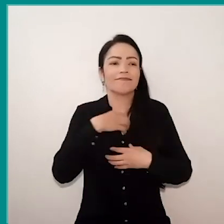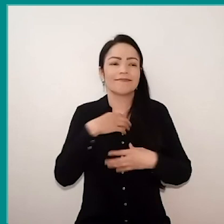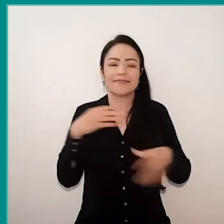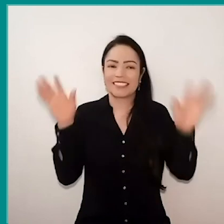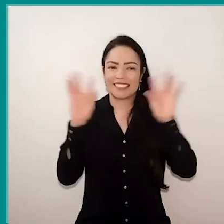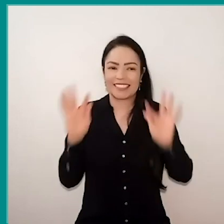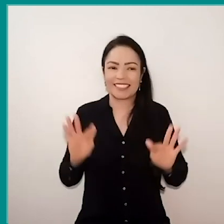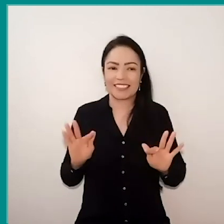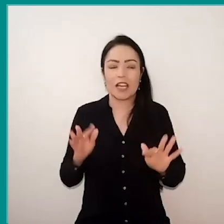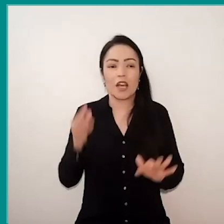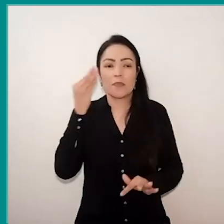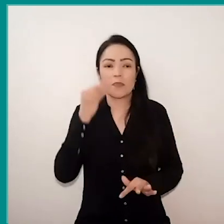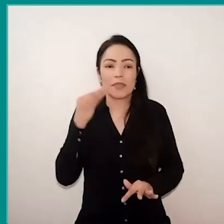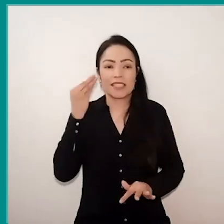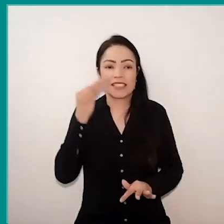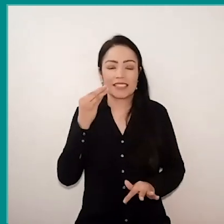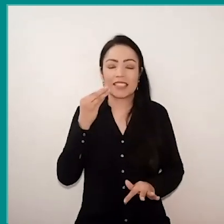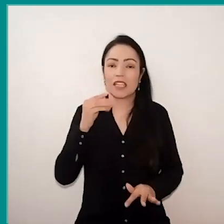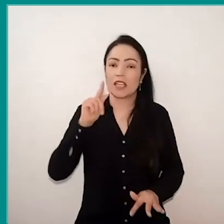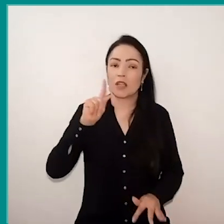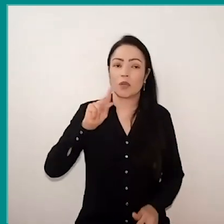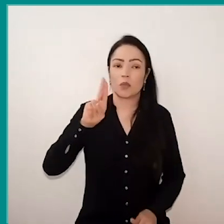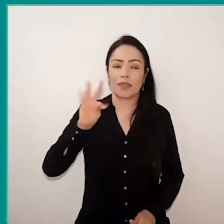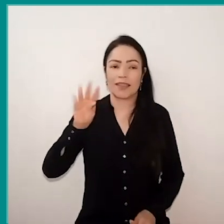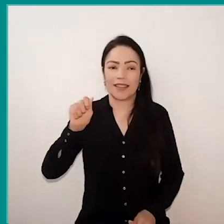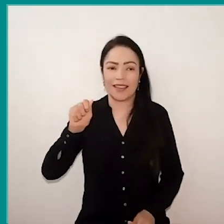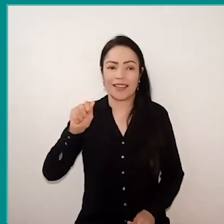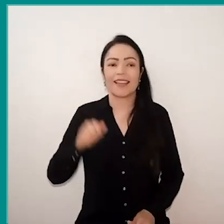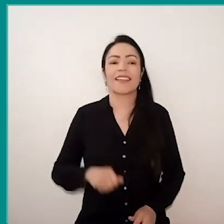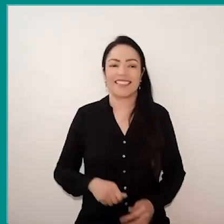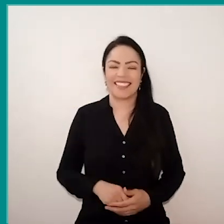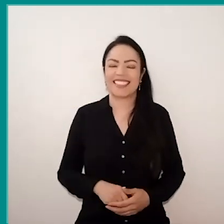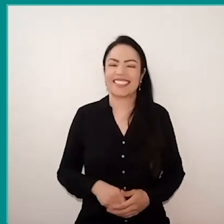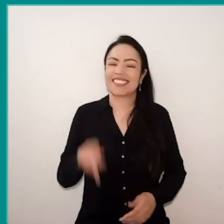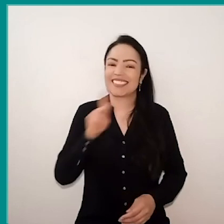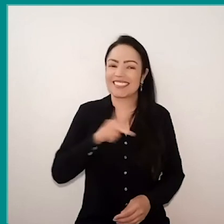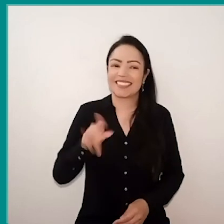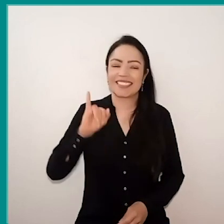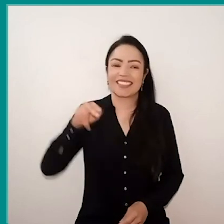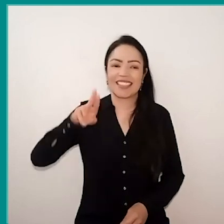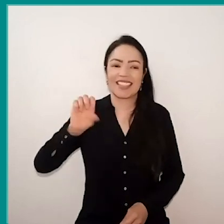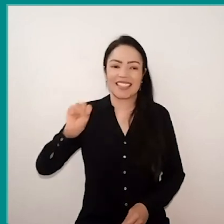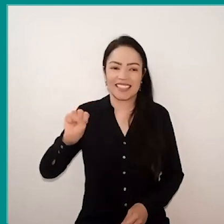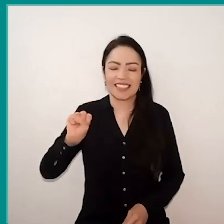thank you for the word of Guta, thank to Maria Augusta, from teacher Inés, I'm already with your book here, teacher,